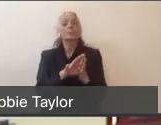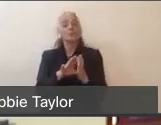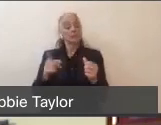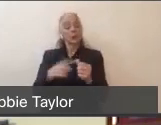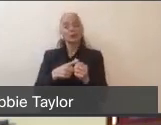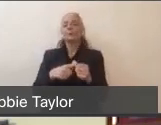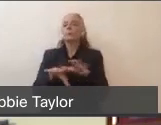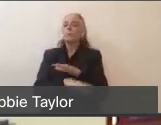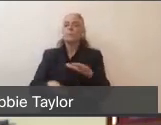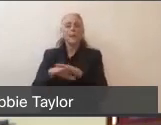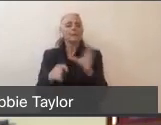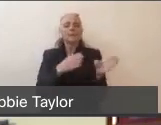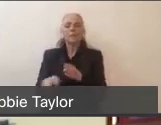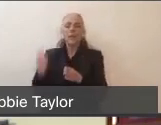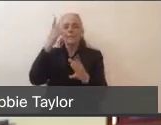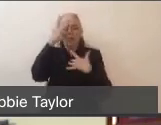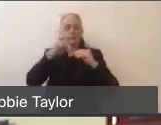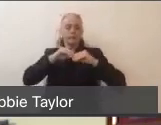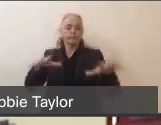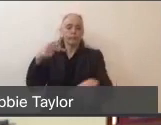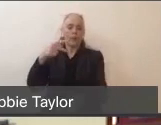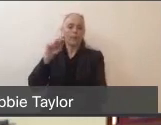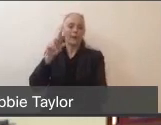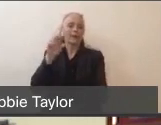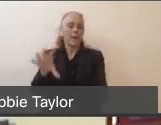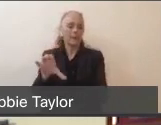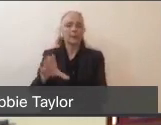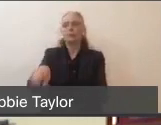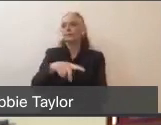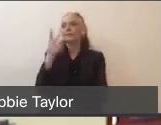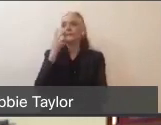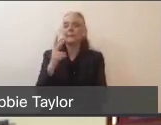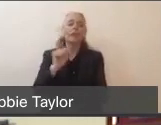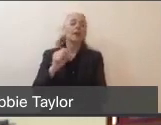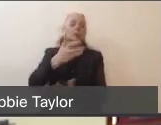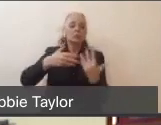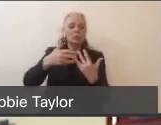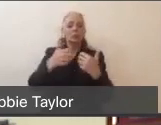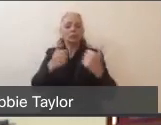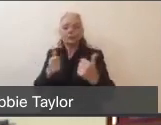you've been watching play out on public health that engage in as far as social distancing, testing team, contact tracing,